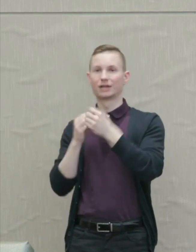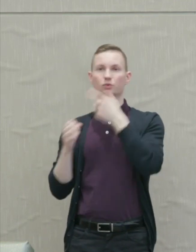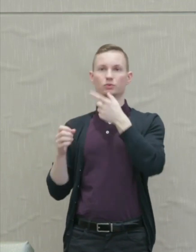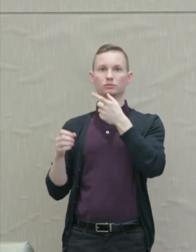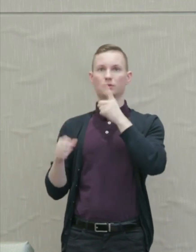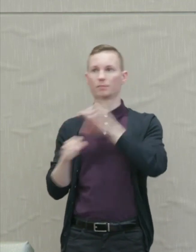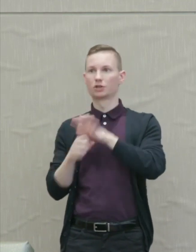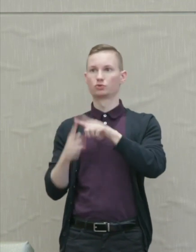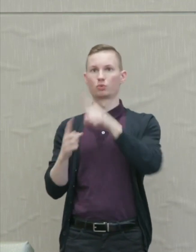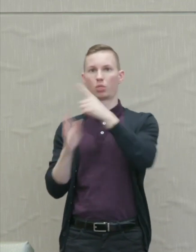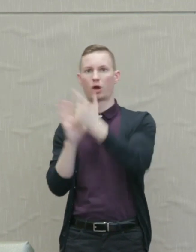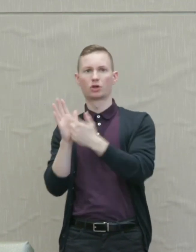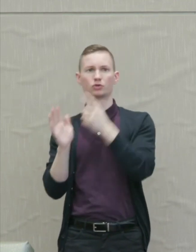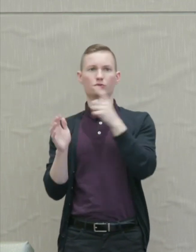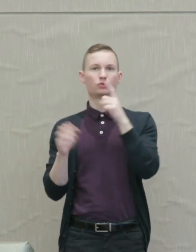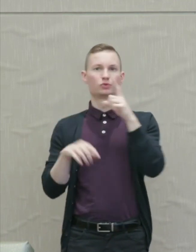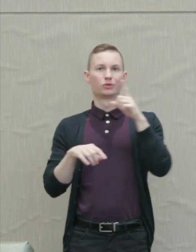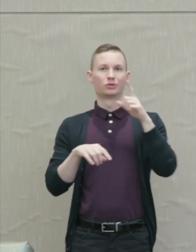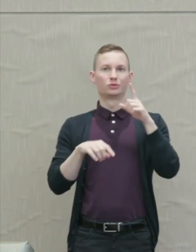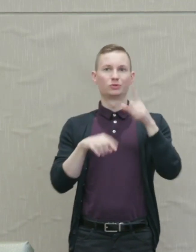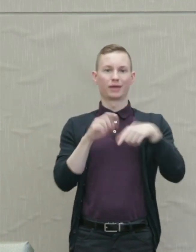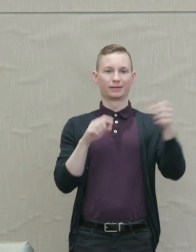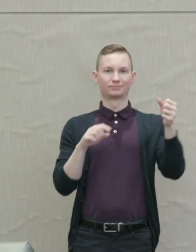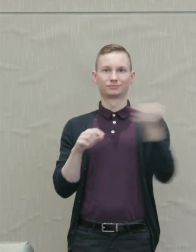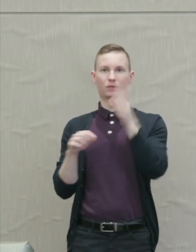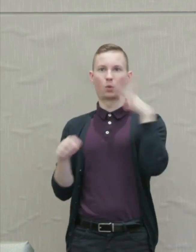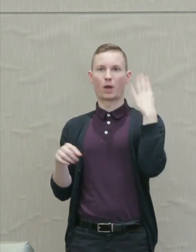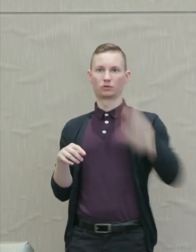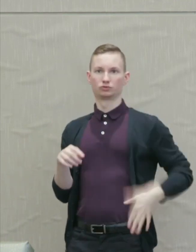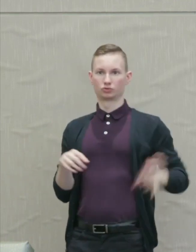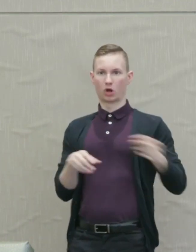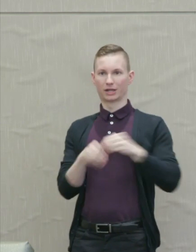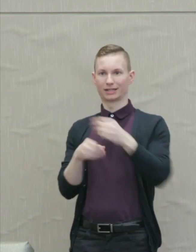You don't put wild dogs in a cage and come out with justice.